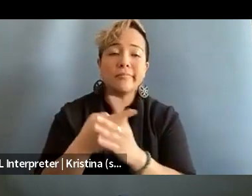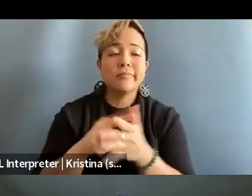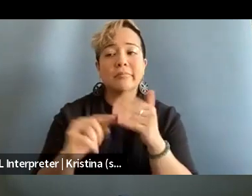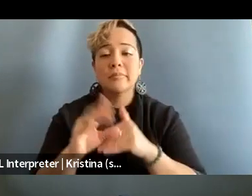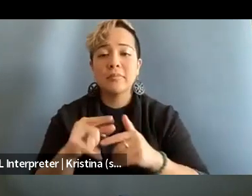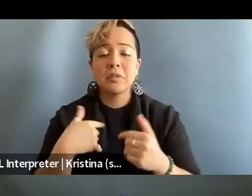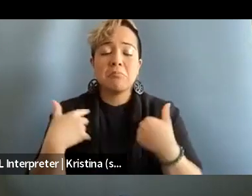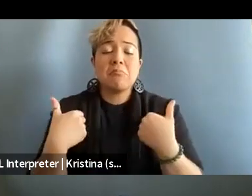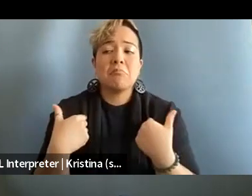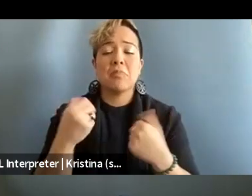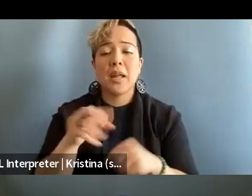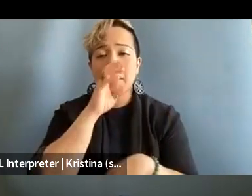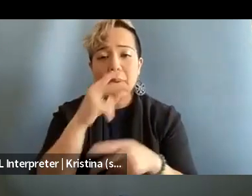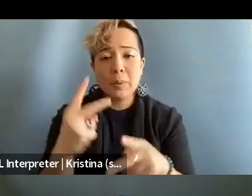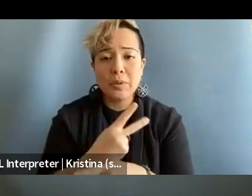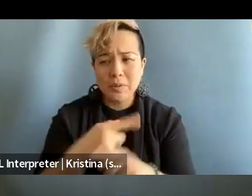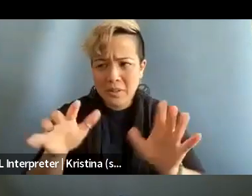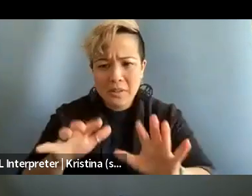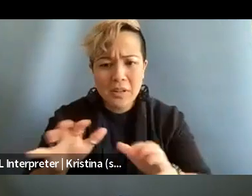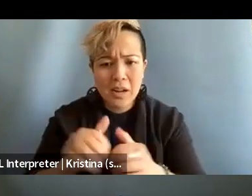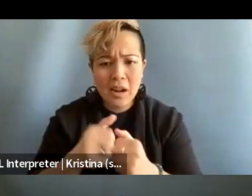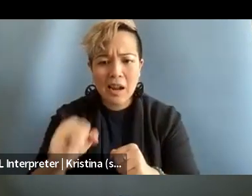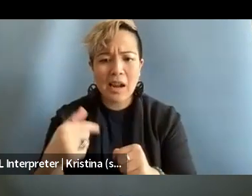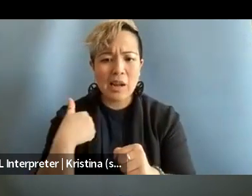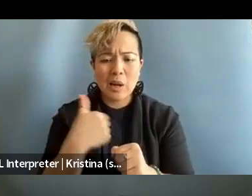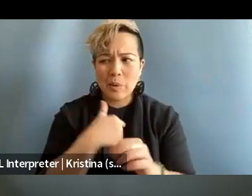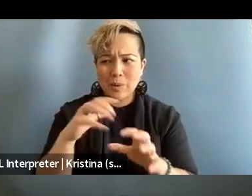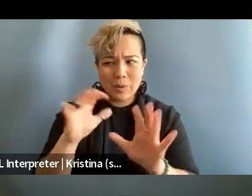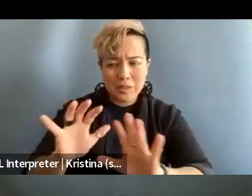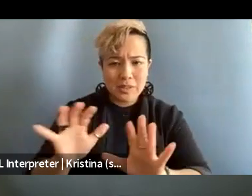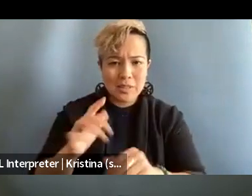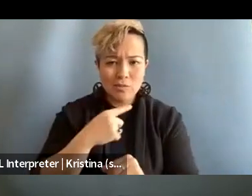but then how can we do our threat modeling or risk assessment in a way that is actual?